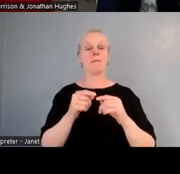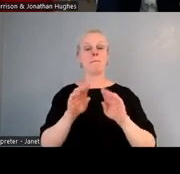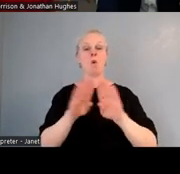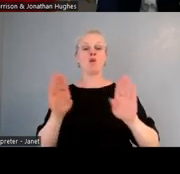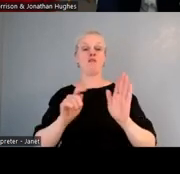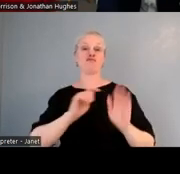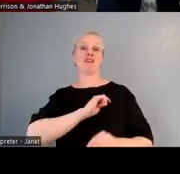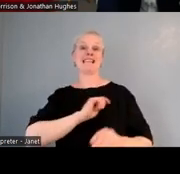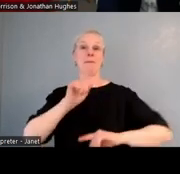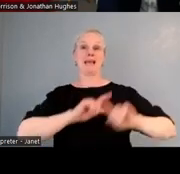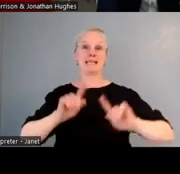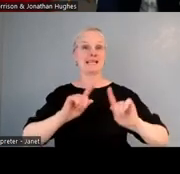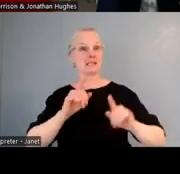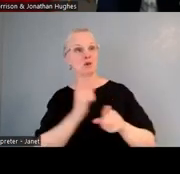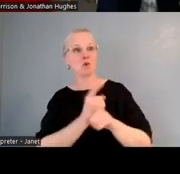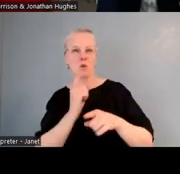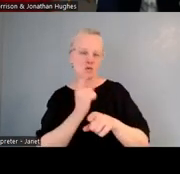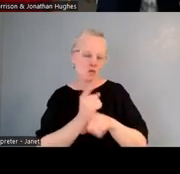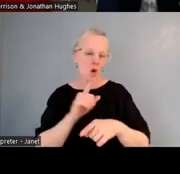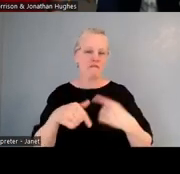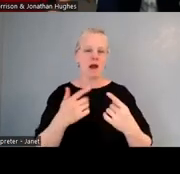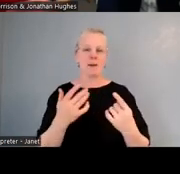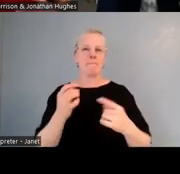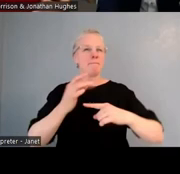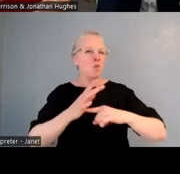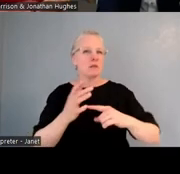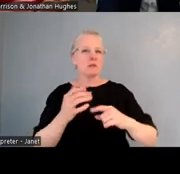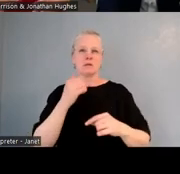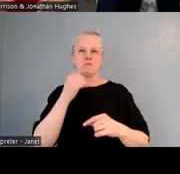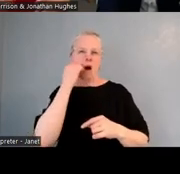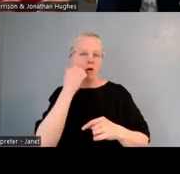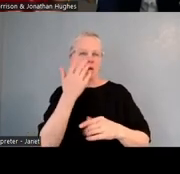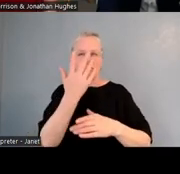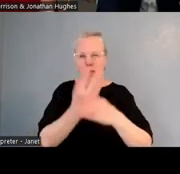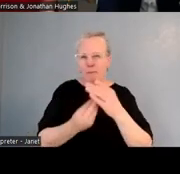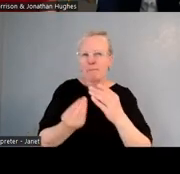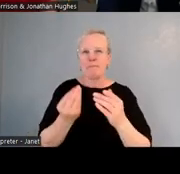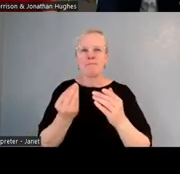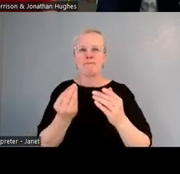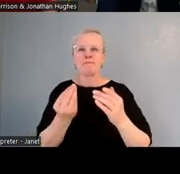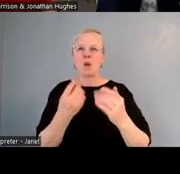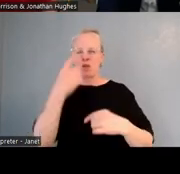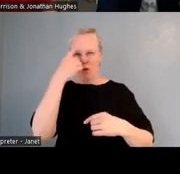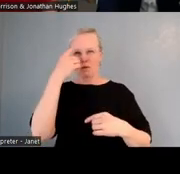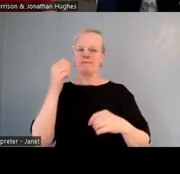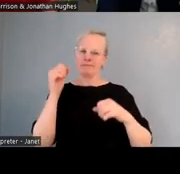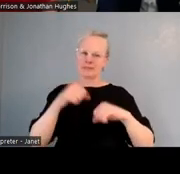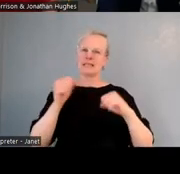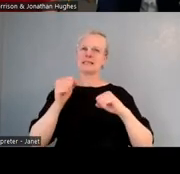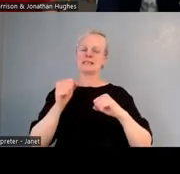but it really is, I guess, an opportunity for us to think, "How can we understand how your resources